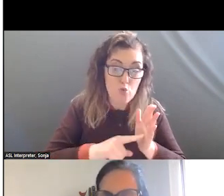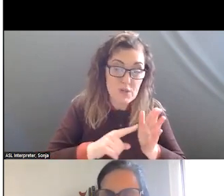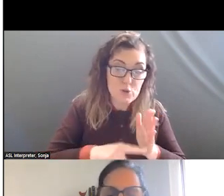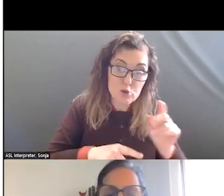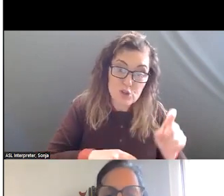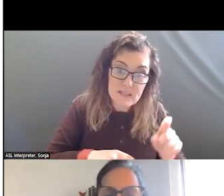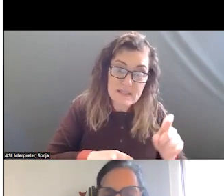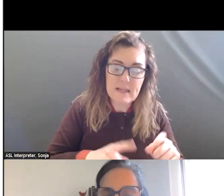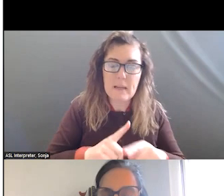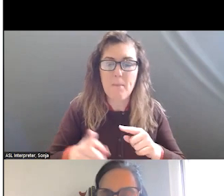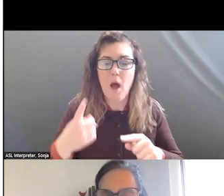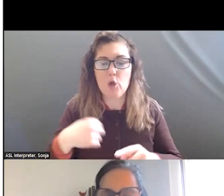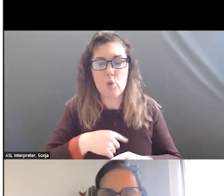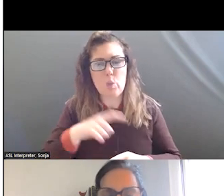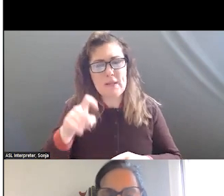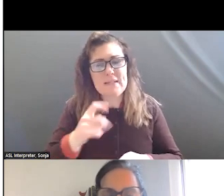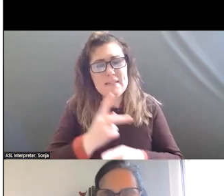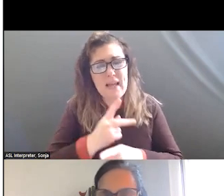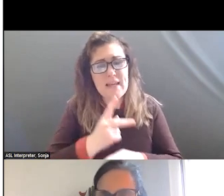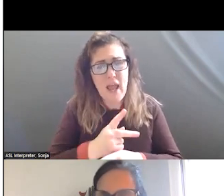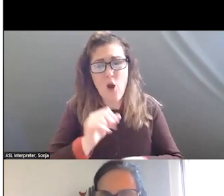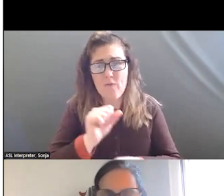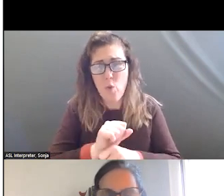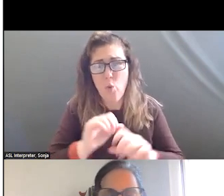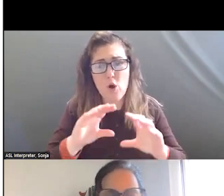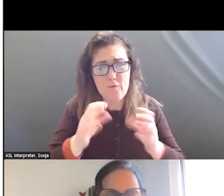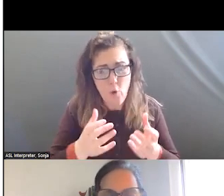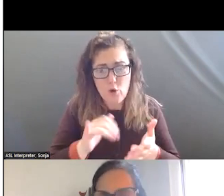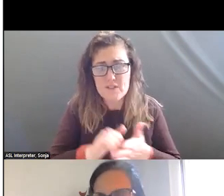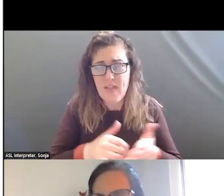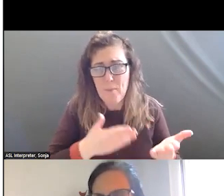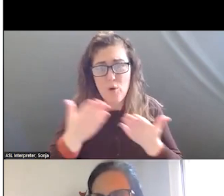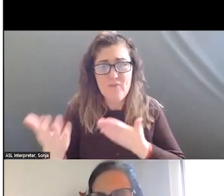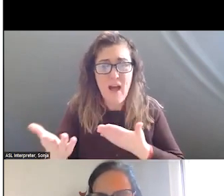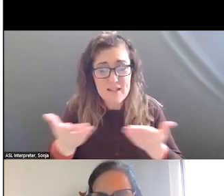WE NEED TO KEEP PROVIDING FOR THE SERVICES AS DISPATCH ENCOURAGES